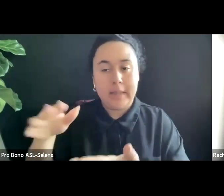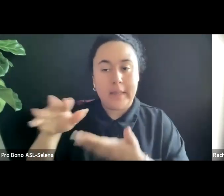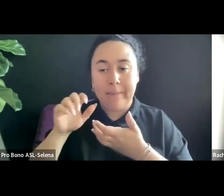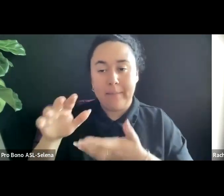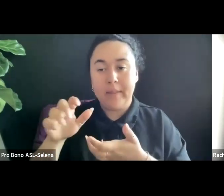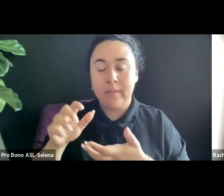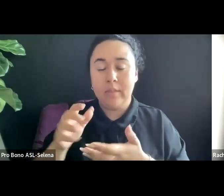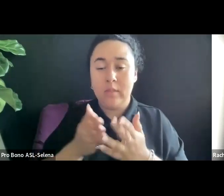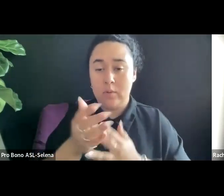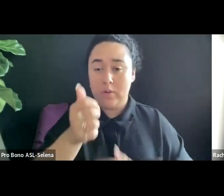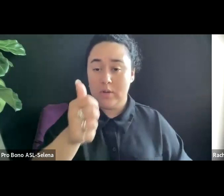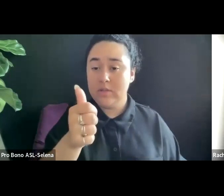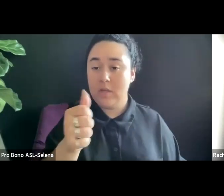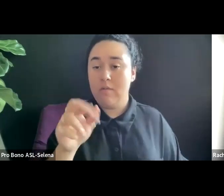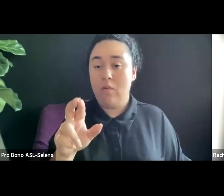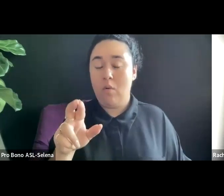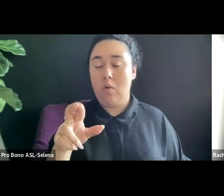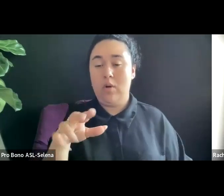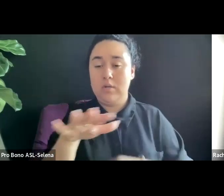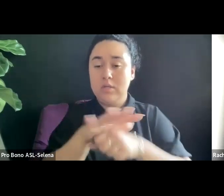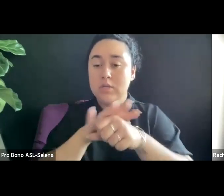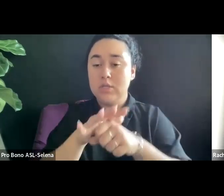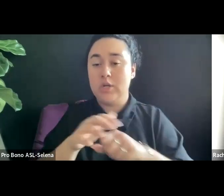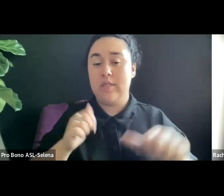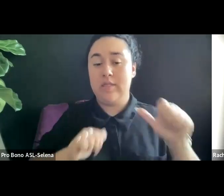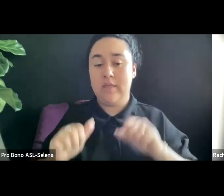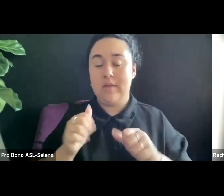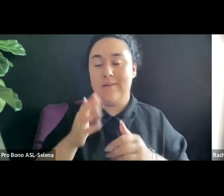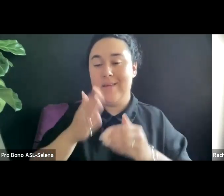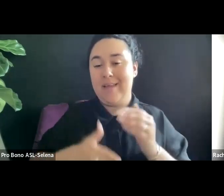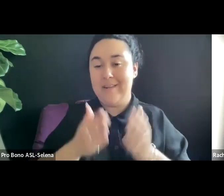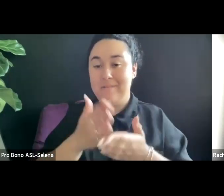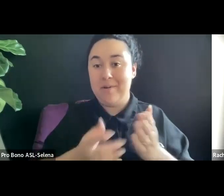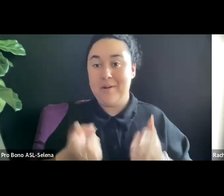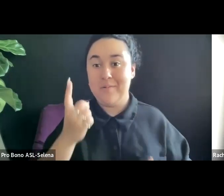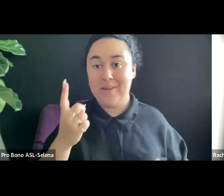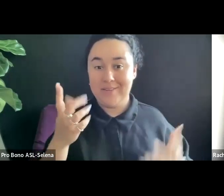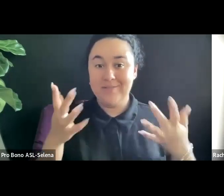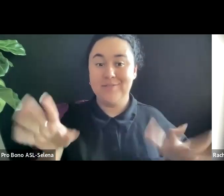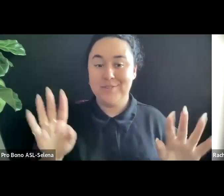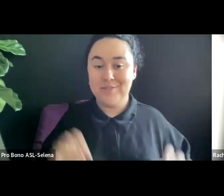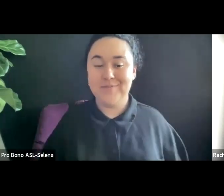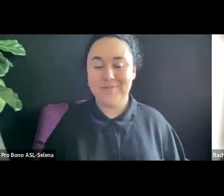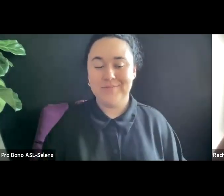WHETHER THAT IS THROUGH YOURSELF DIRECTLY OR THROUGH A DISTRIBUTOR.